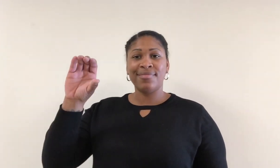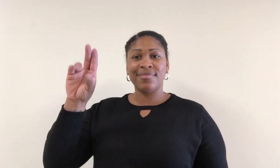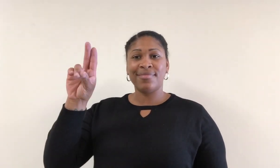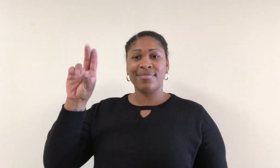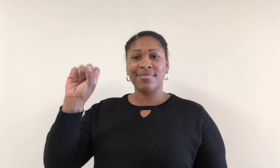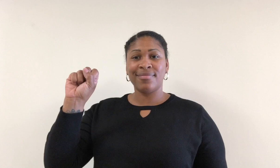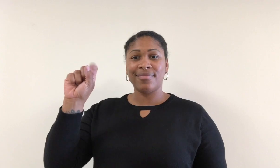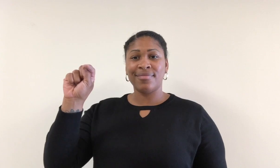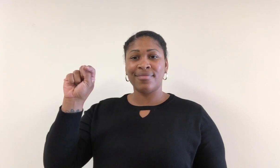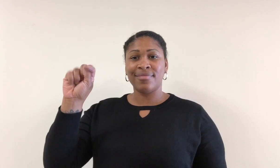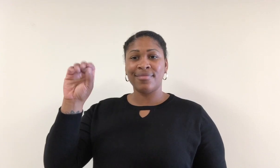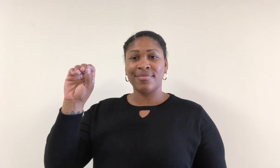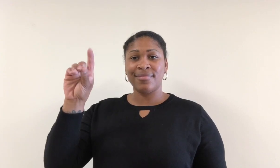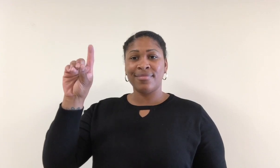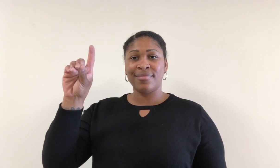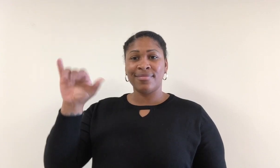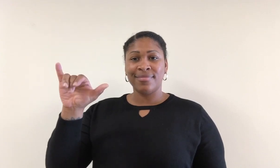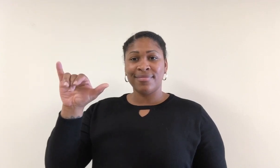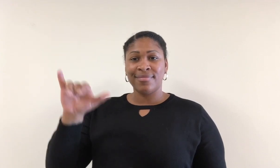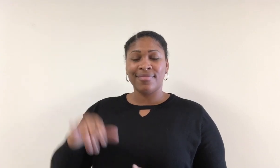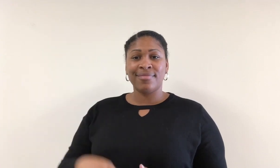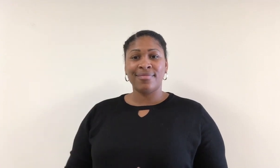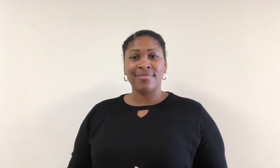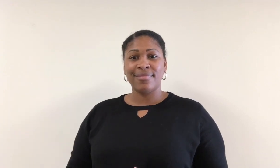Custody